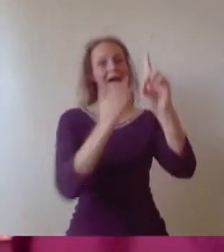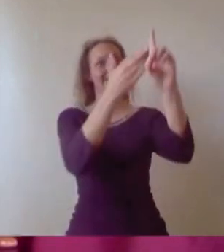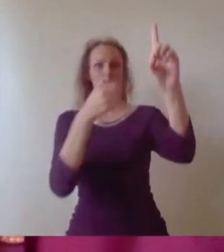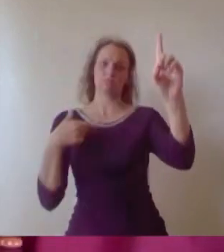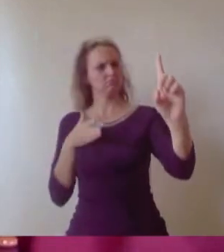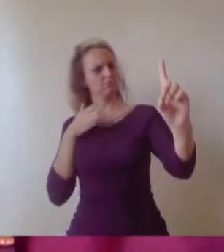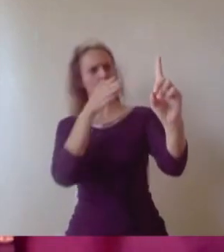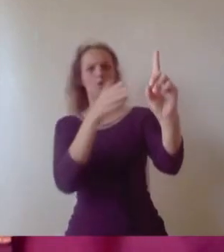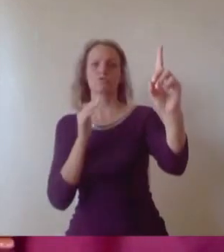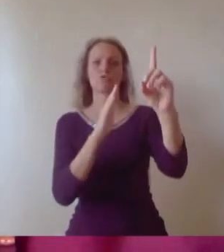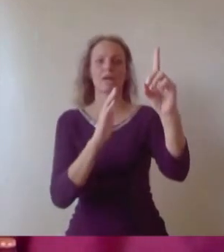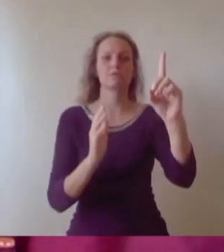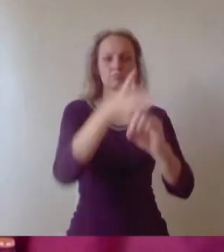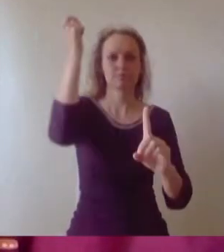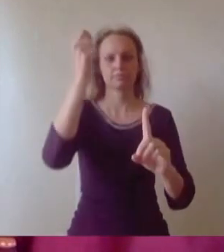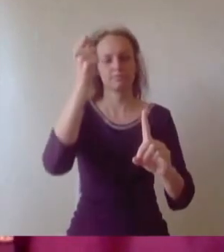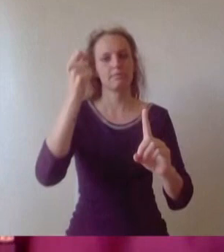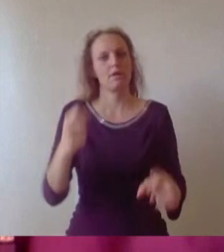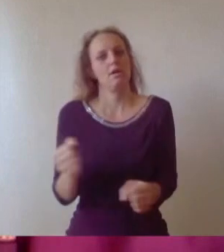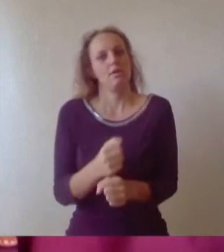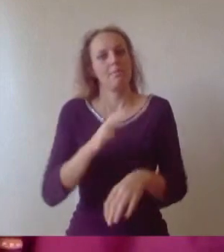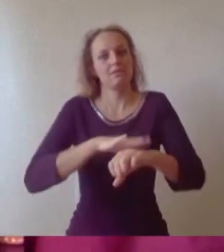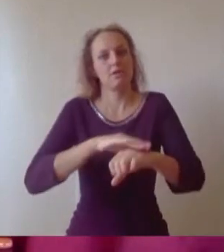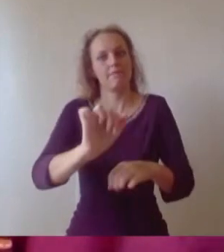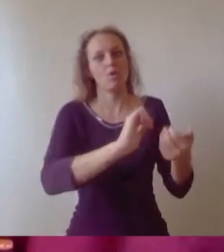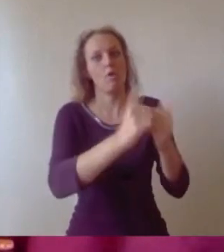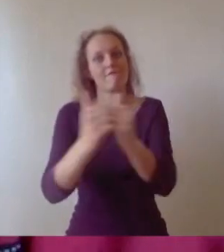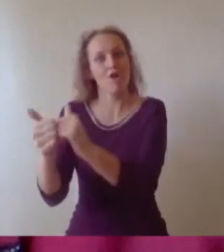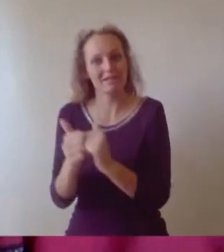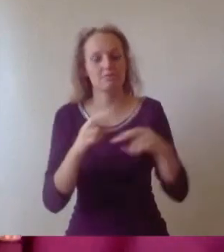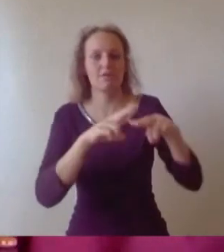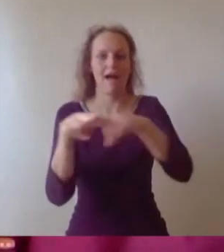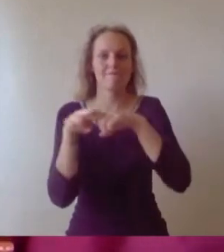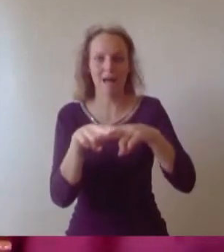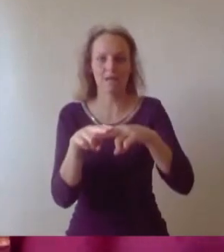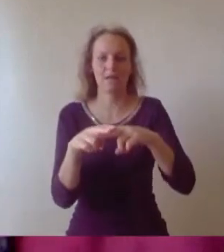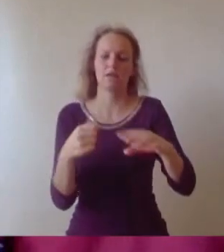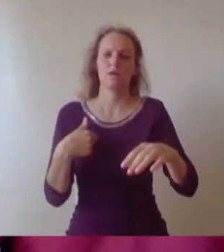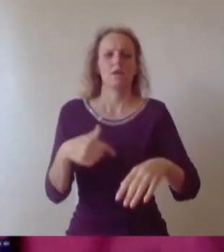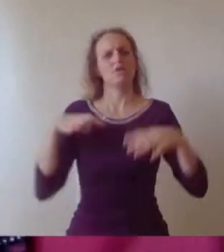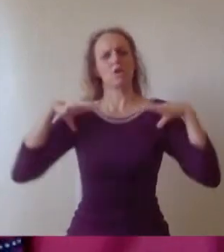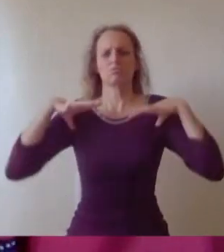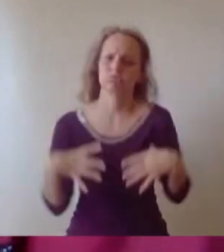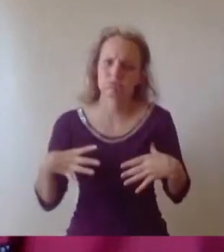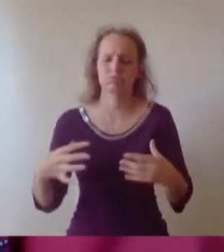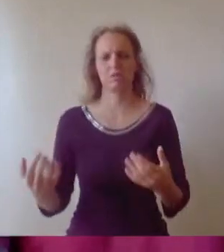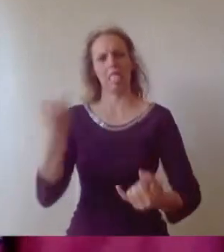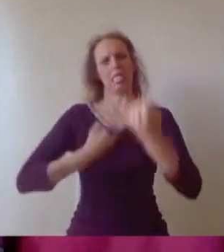and most importantly for yourself. Don't burn yourself out. Don't be too hard on yourself and if you are having a bad day